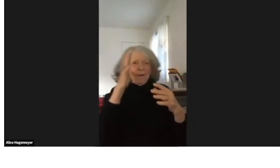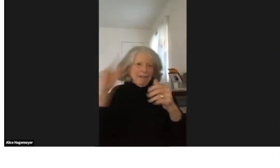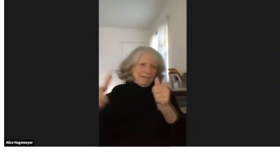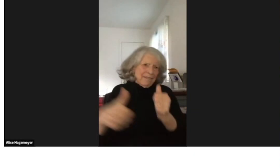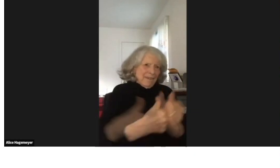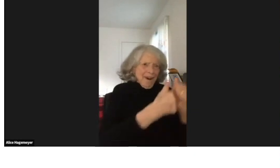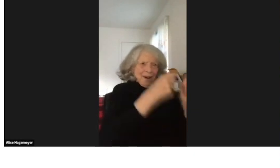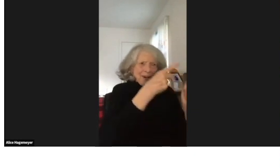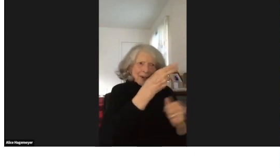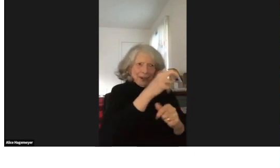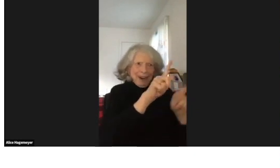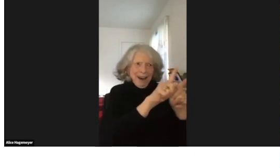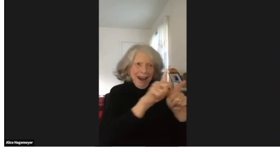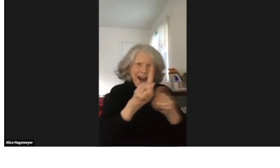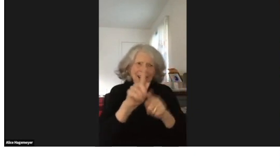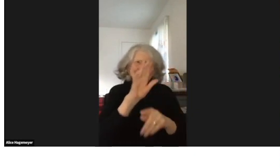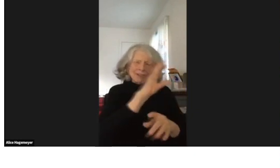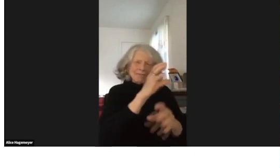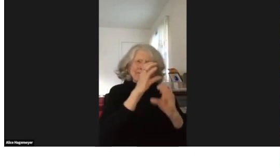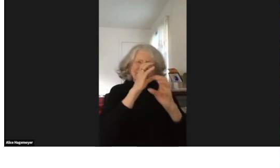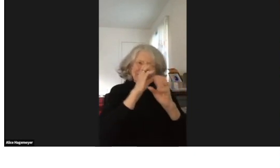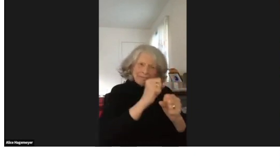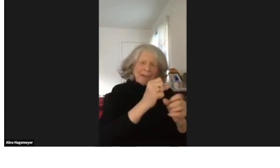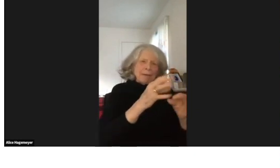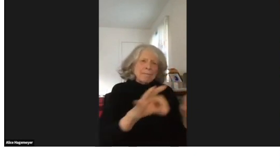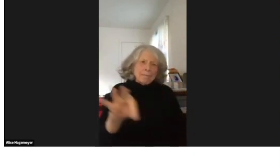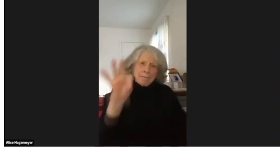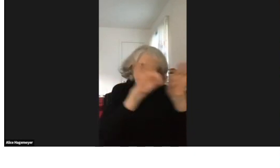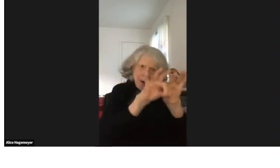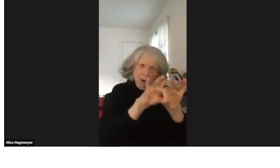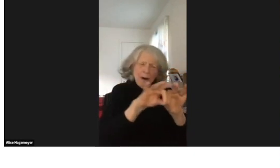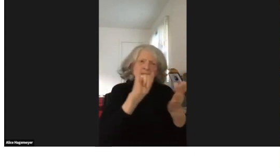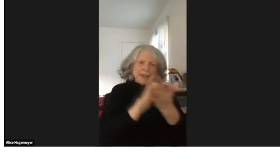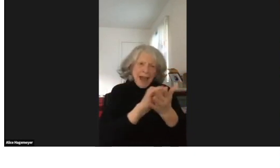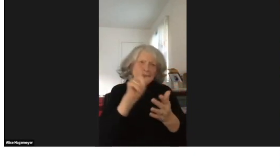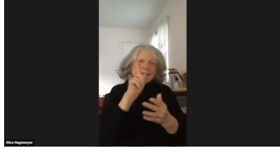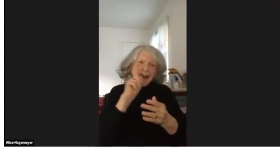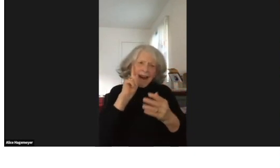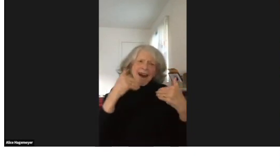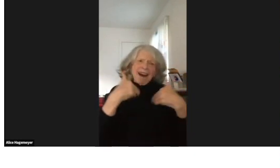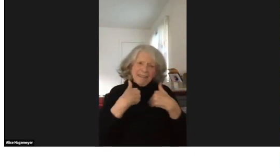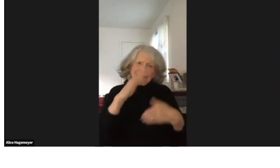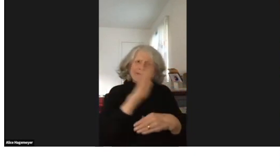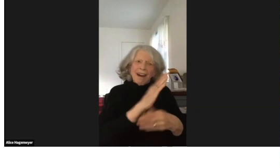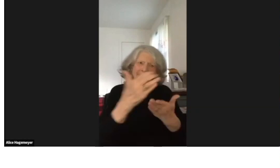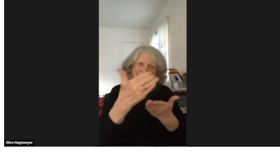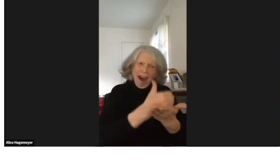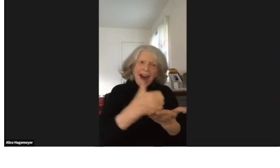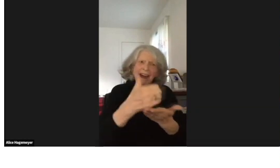So, I'm very inspired by Danica and all of her tremendous work. It's very important.